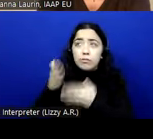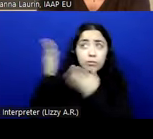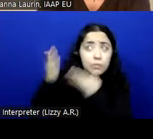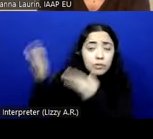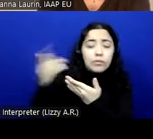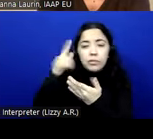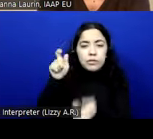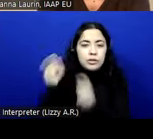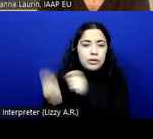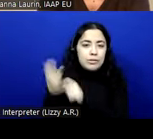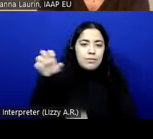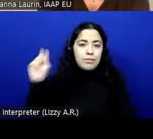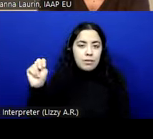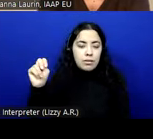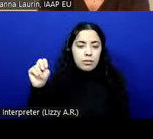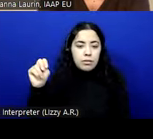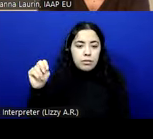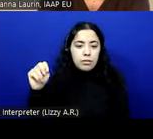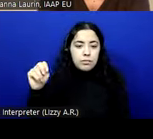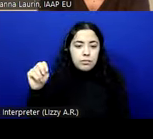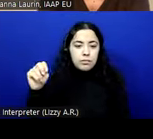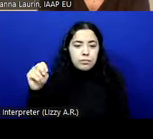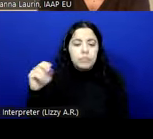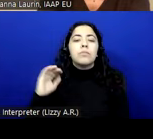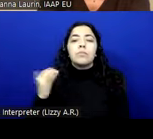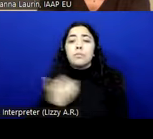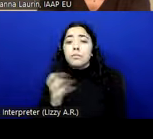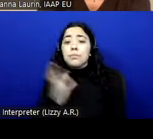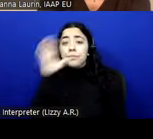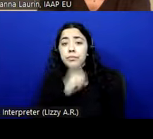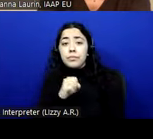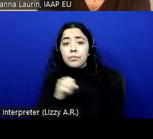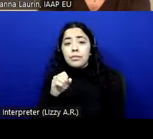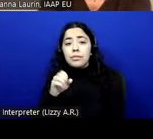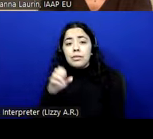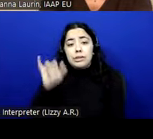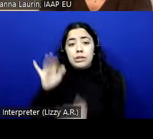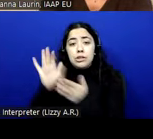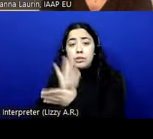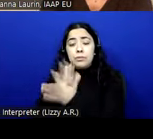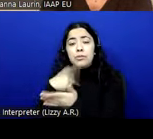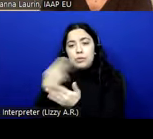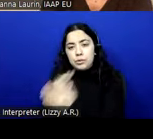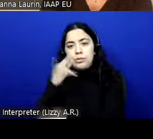I guess, or at least ETSI is that we use that tool in the updating process of the